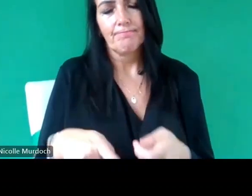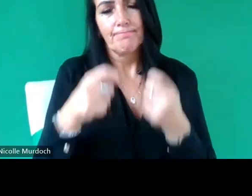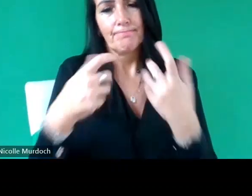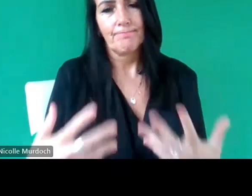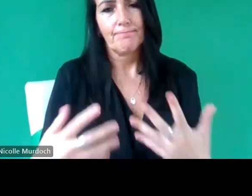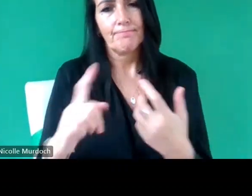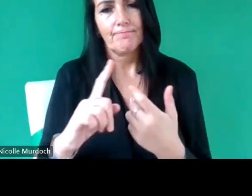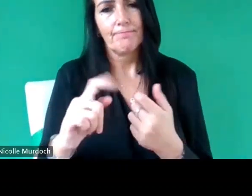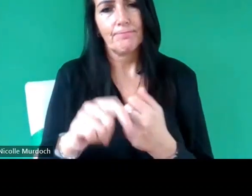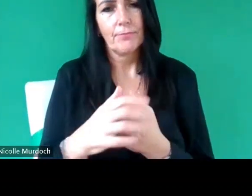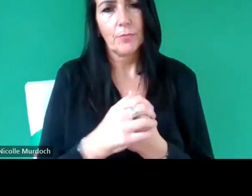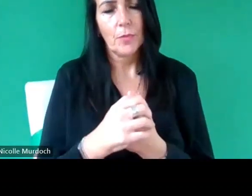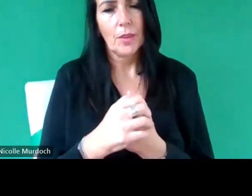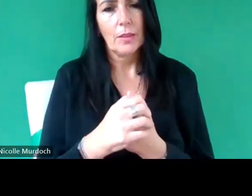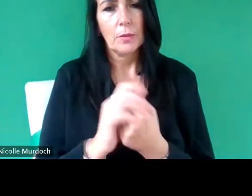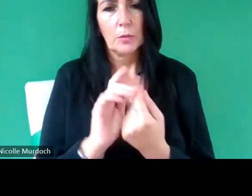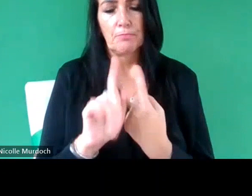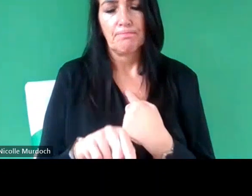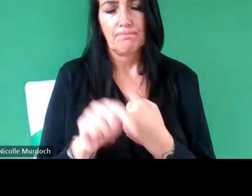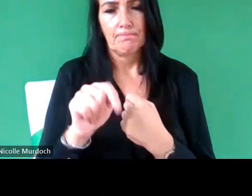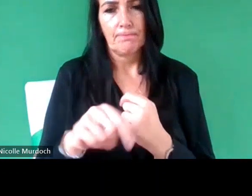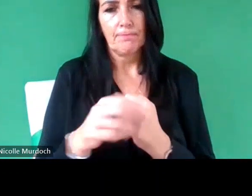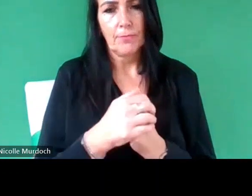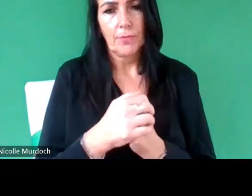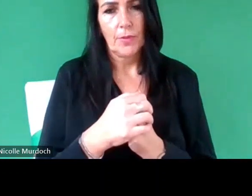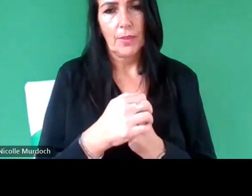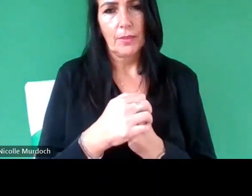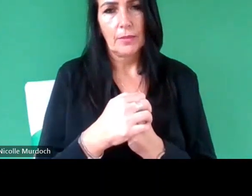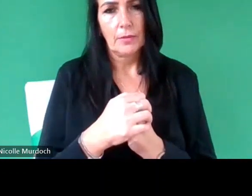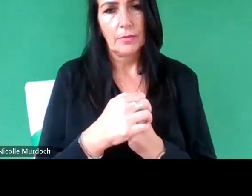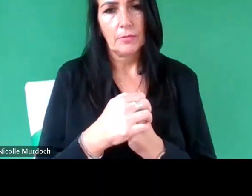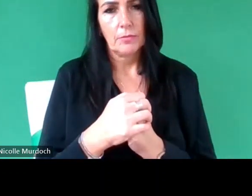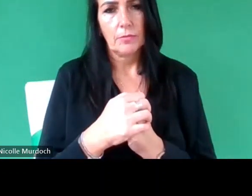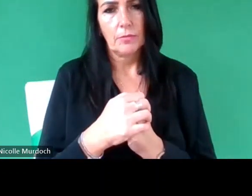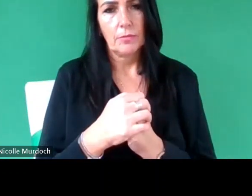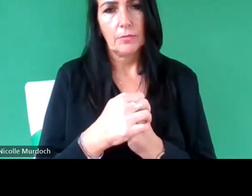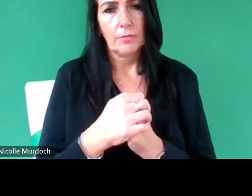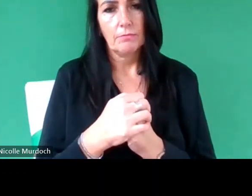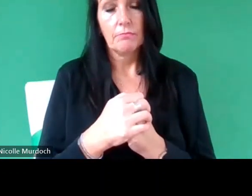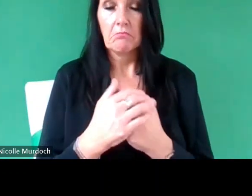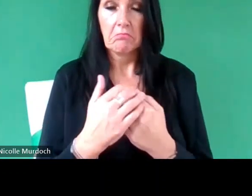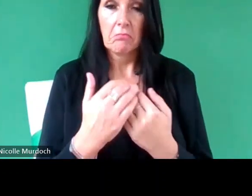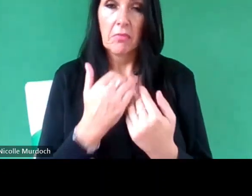kind of basic answer to basic to the question are we doing enough to make Heritage inclusive